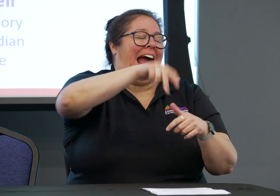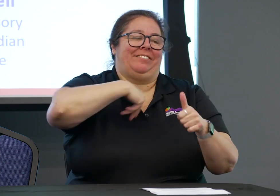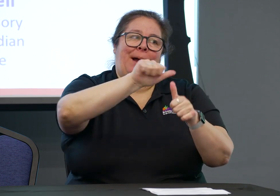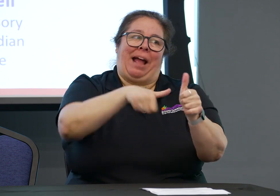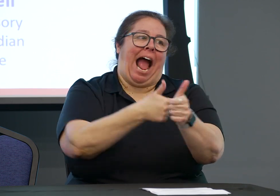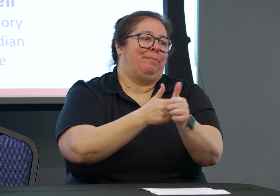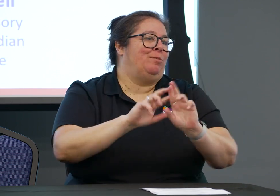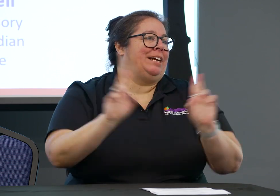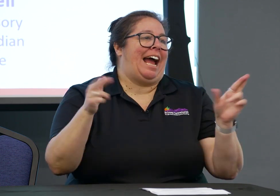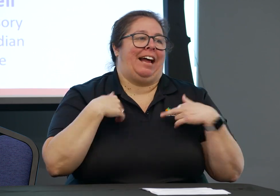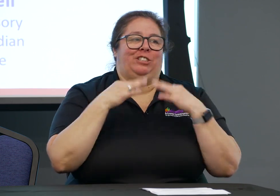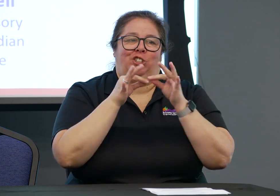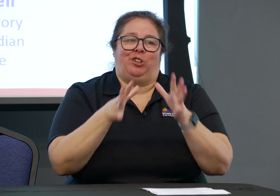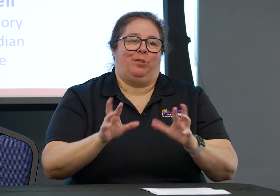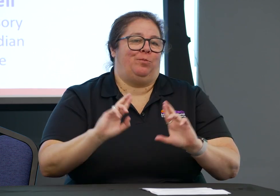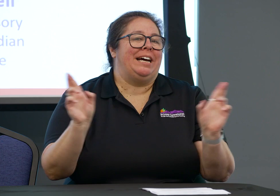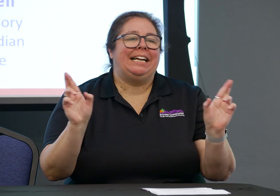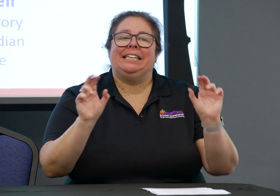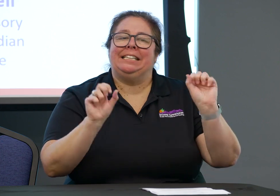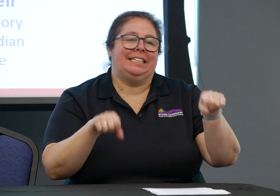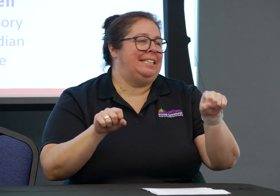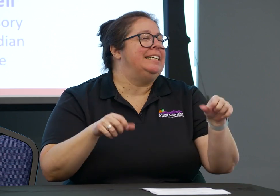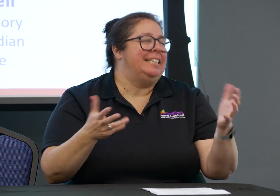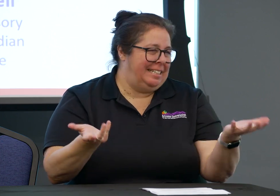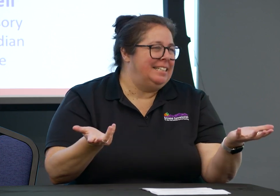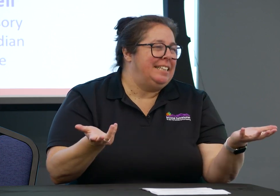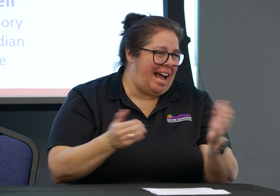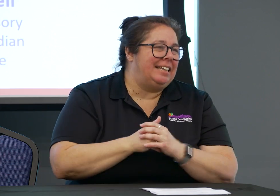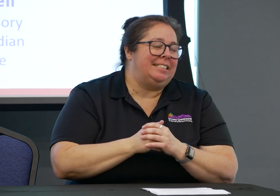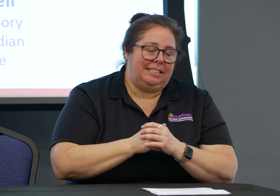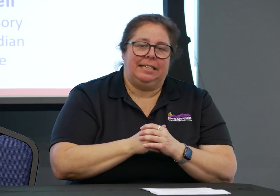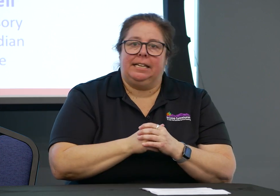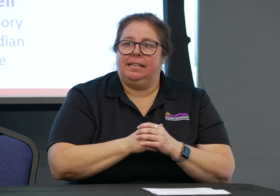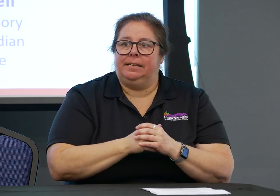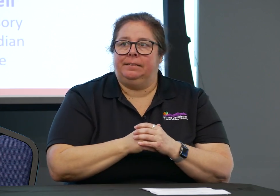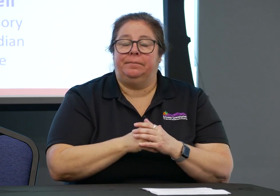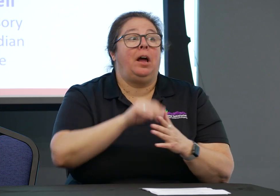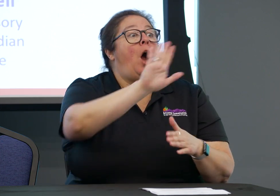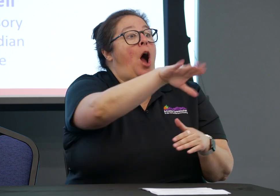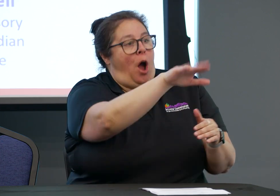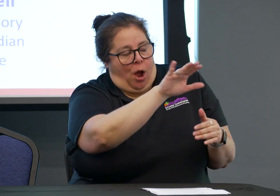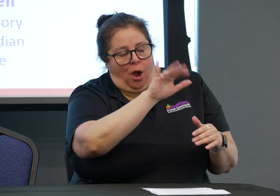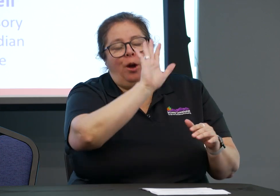Again, we have a backup plan ready, have interpreters ready that you can reach out and contact.